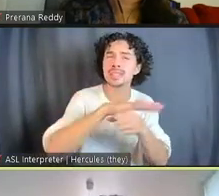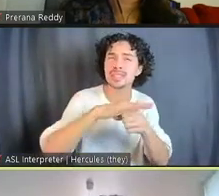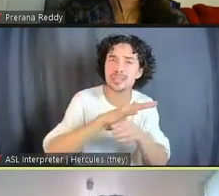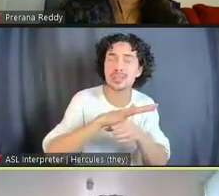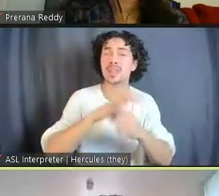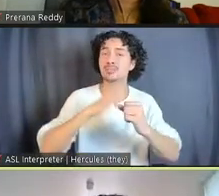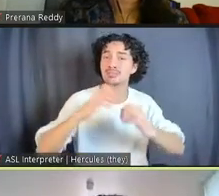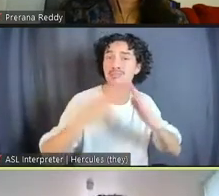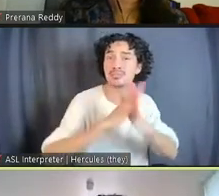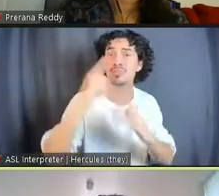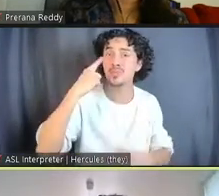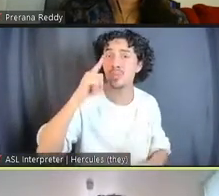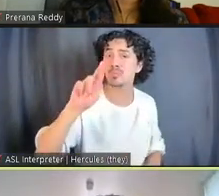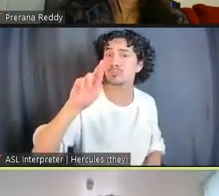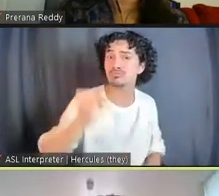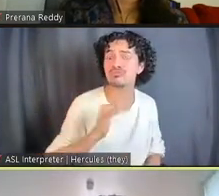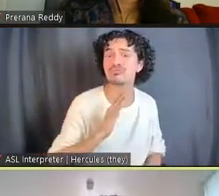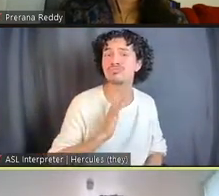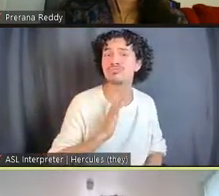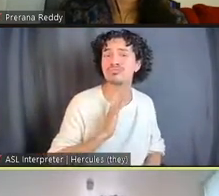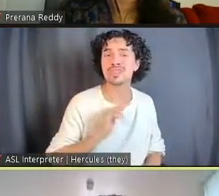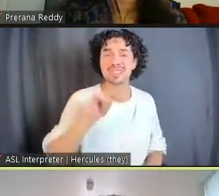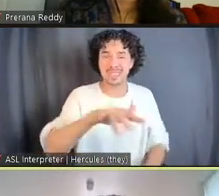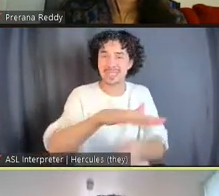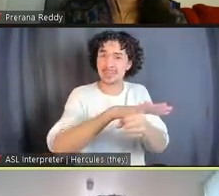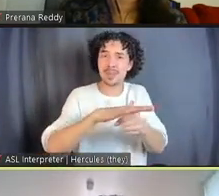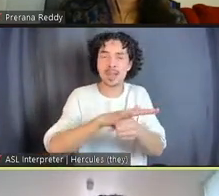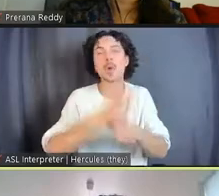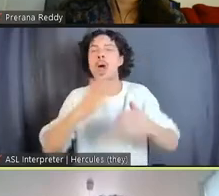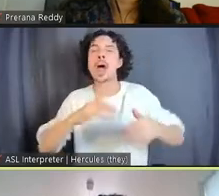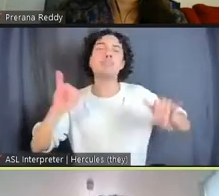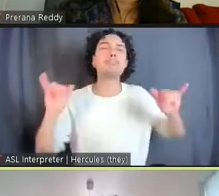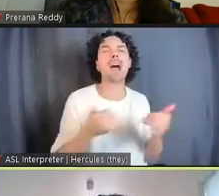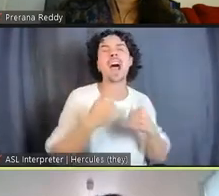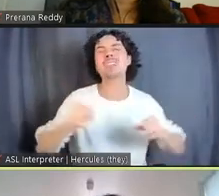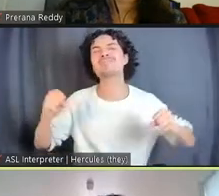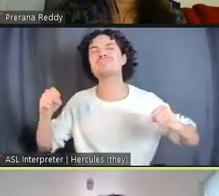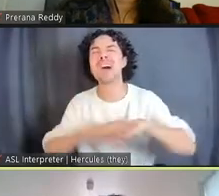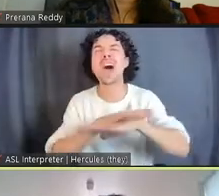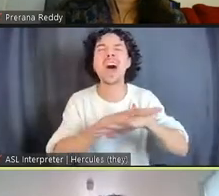That they're not spaces that you want to have a big party in here, right? This is all that happens here.